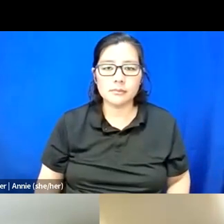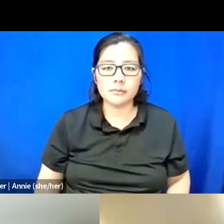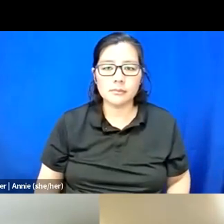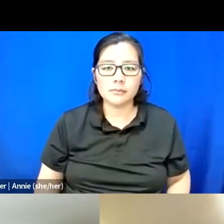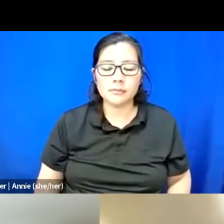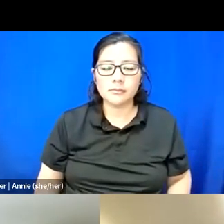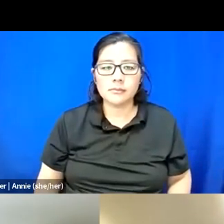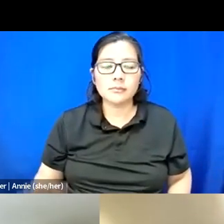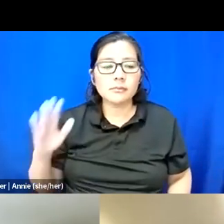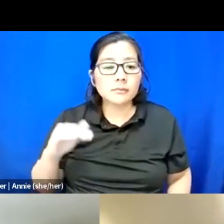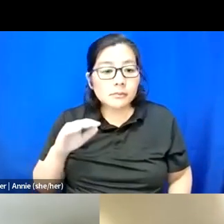Ebony, they/them.